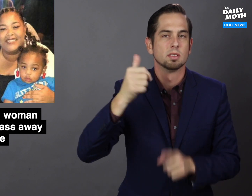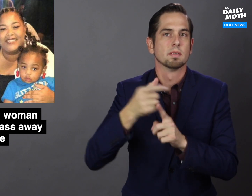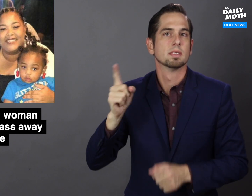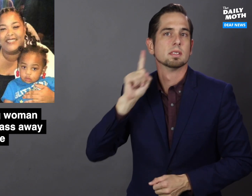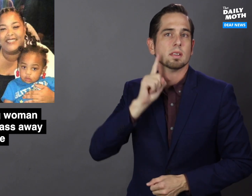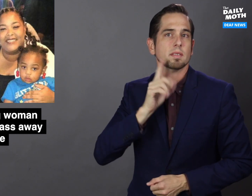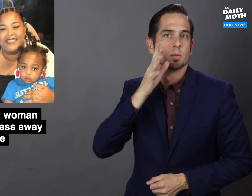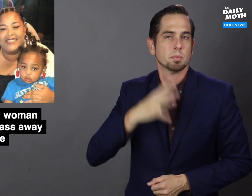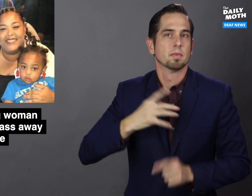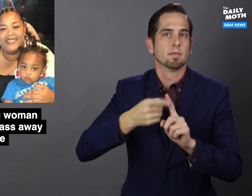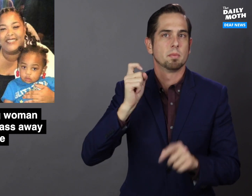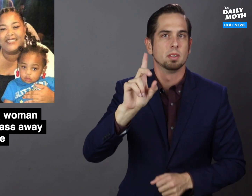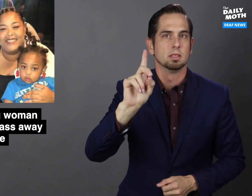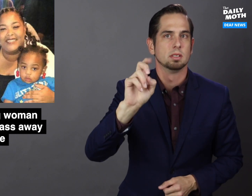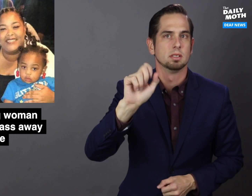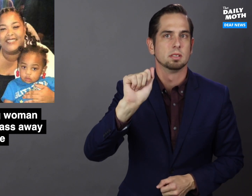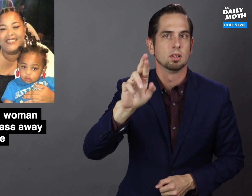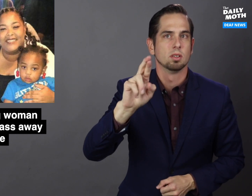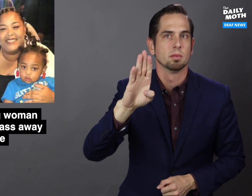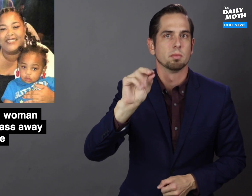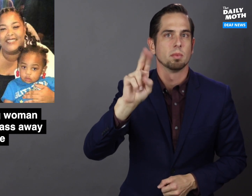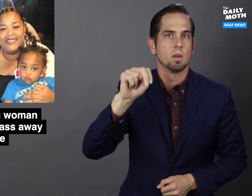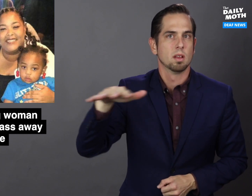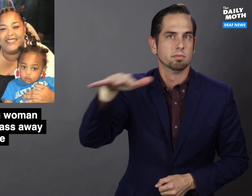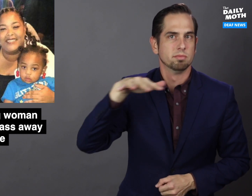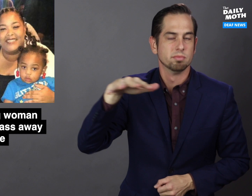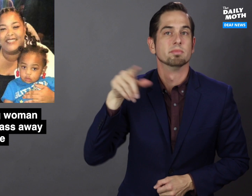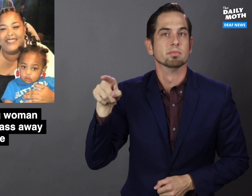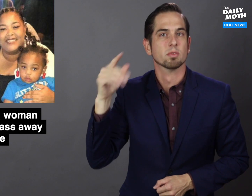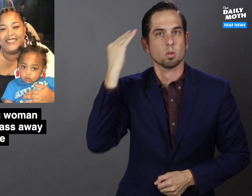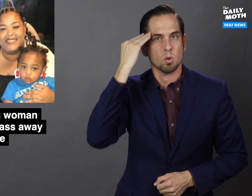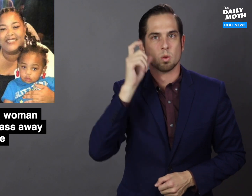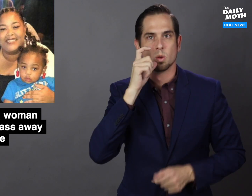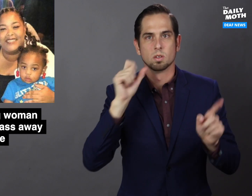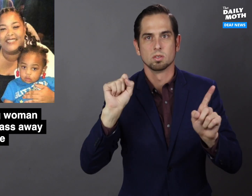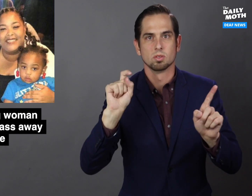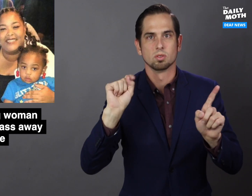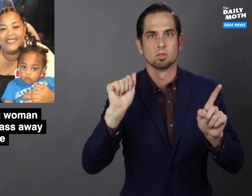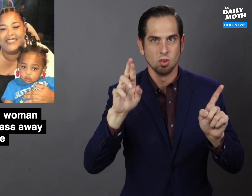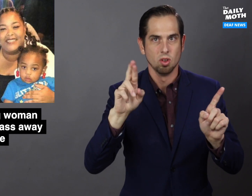a deaf woman from the Dearborn area who knew Star